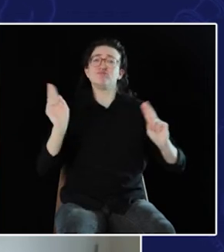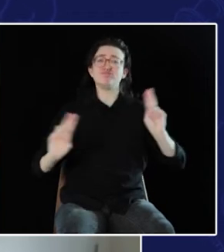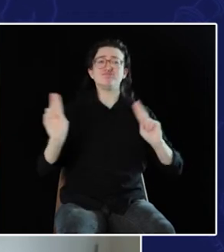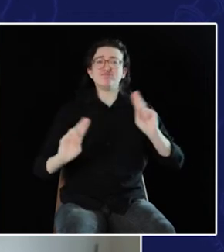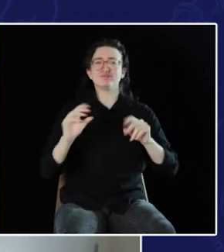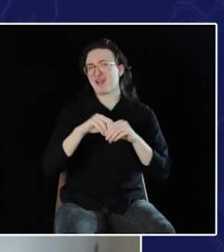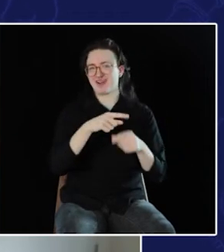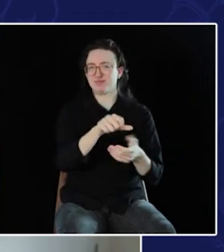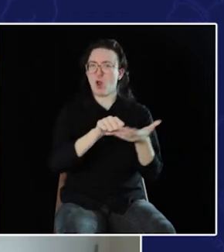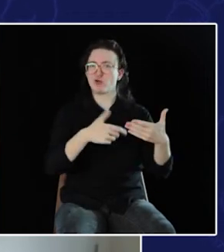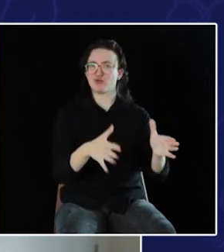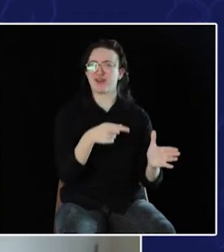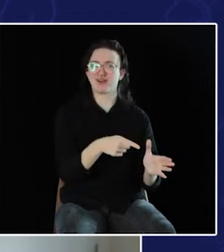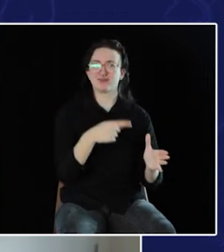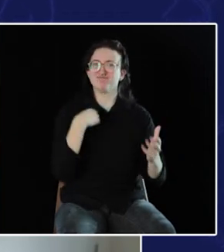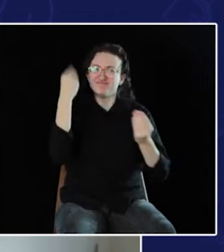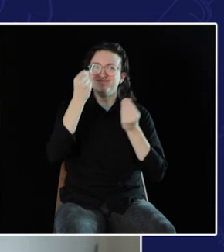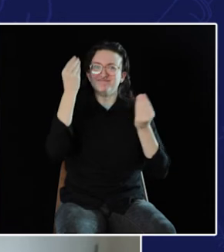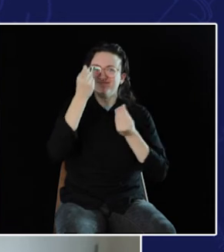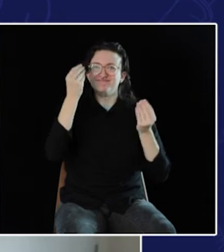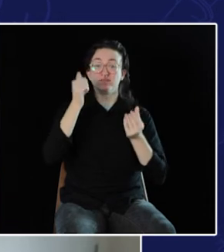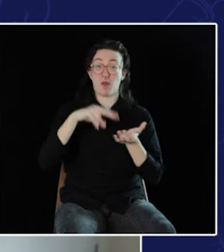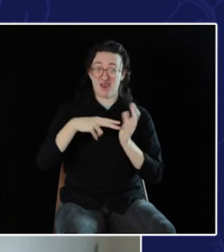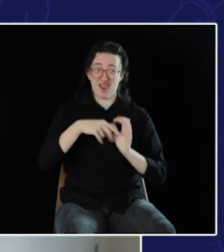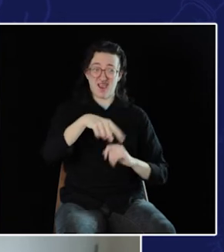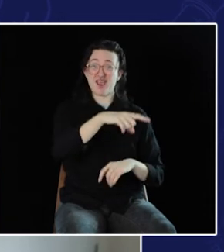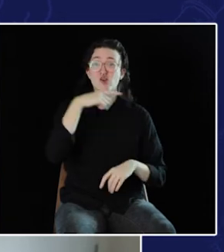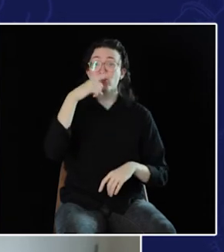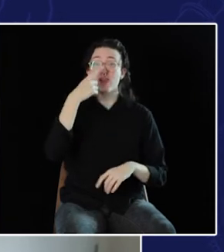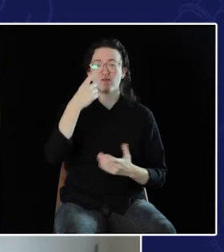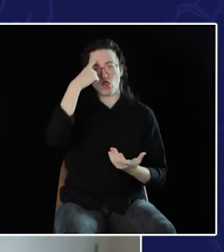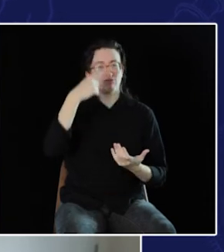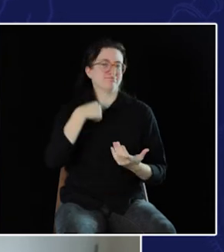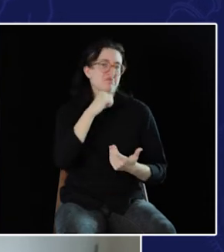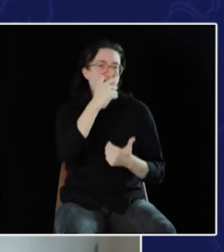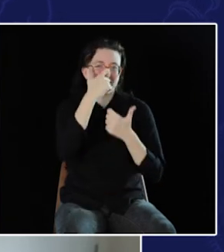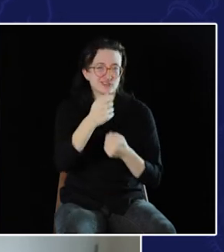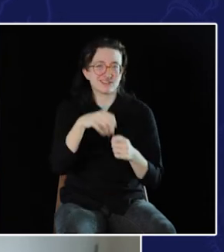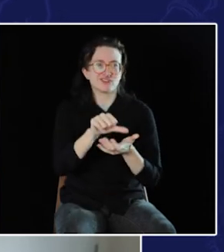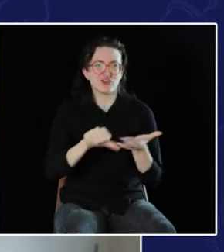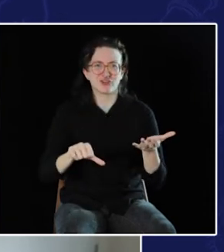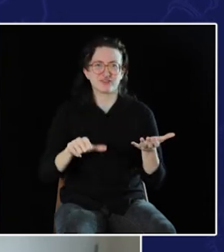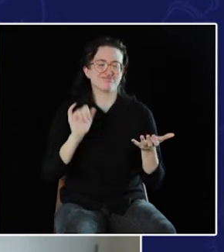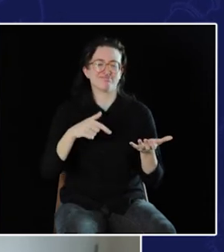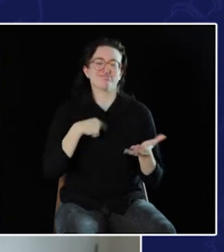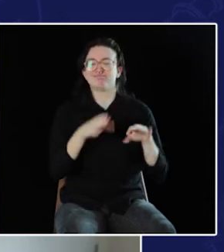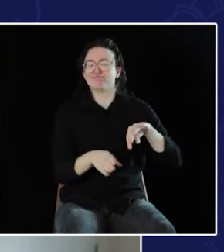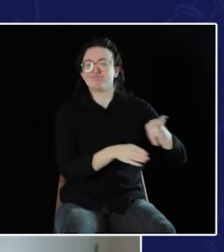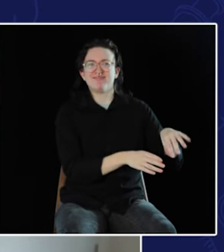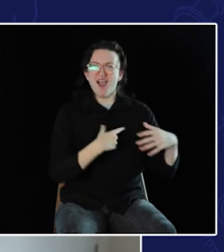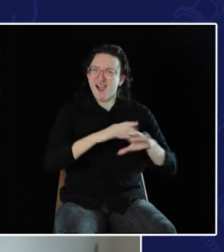I didn't have banter in the, uh, operating room. So people thought that I was disinterested in surgery, that I just wasn't interested.